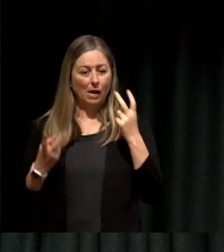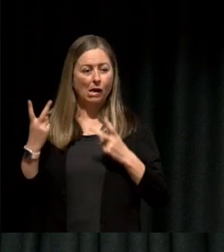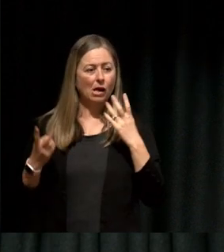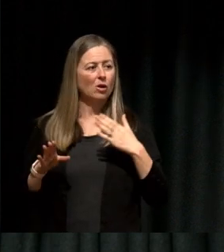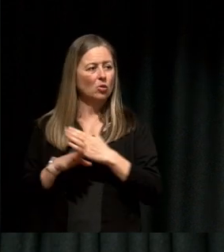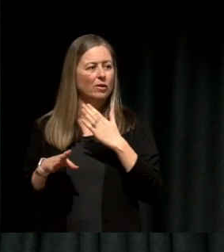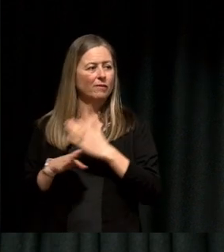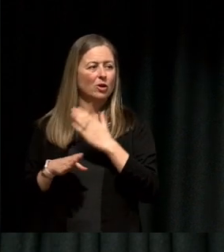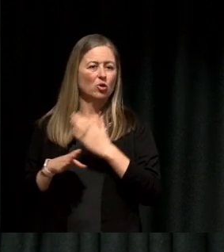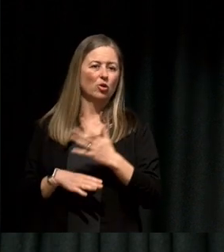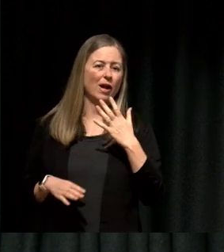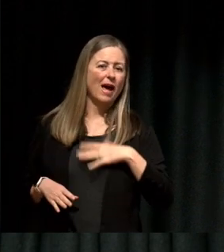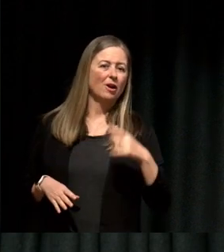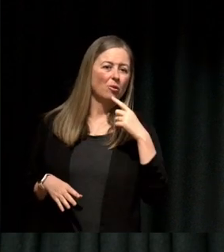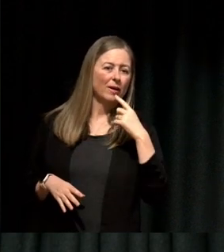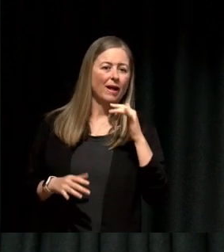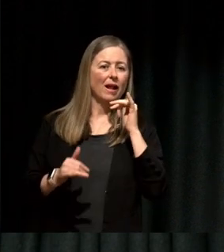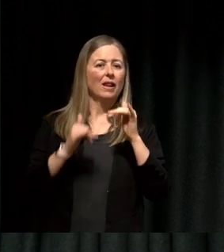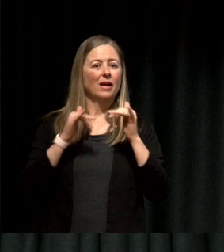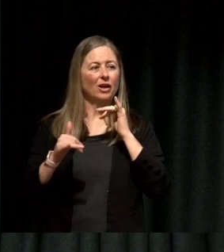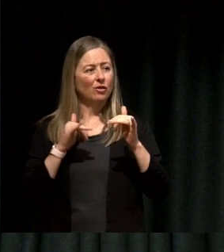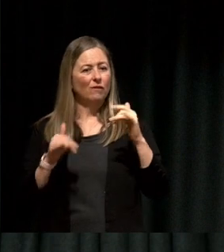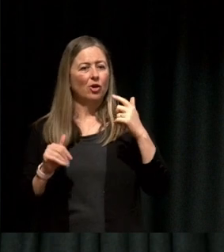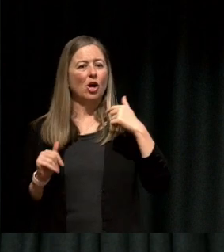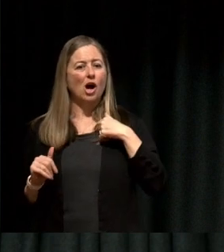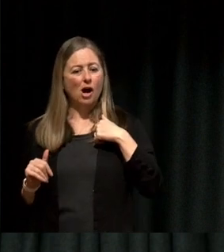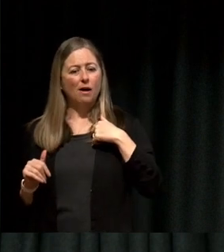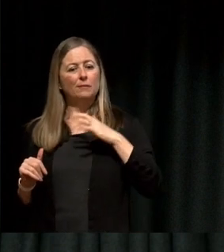are up for a job how do you portray that to your potential employer that yes "I am an interesting person and you should hire me"?